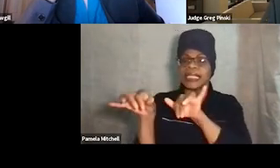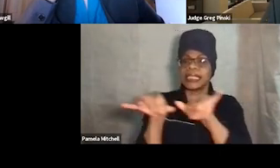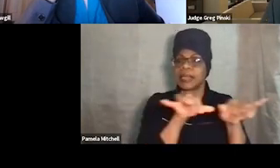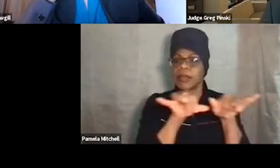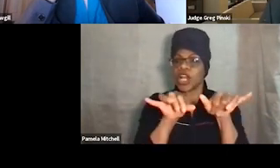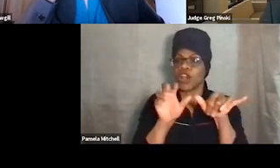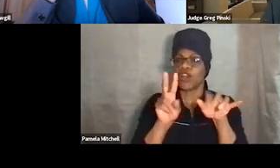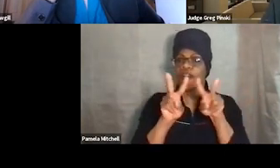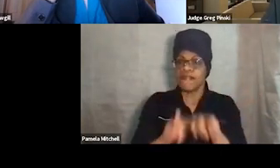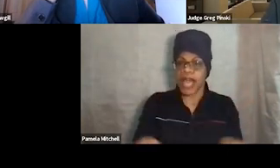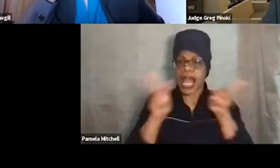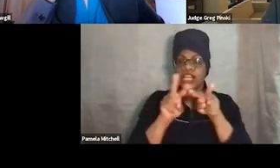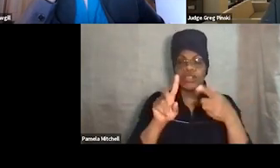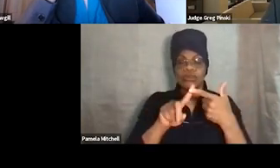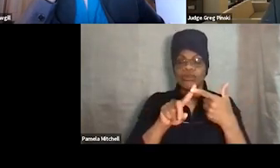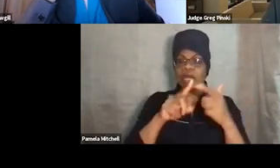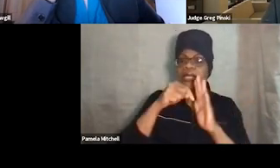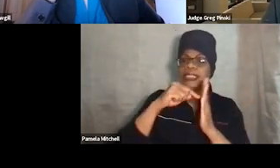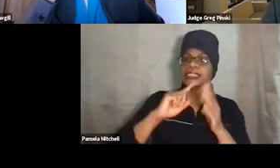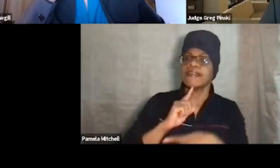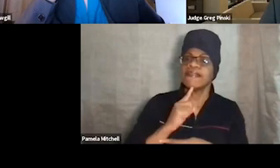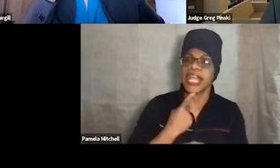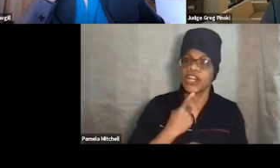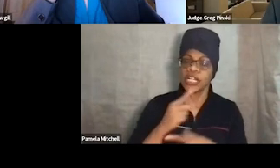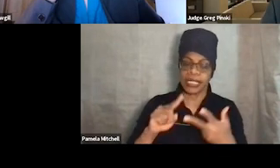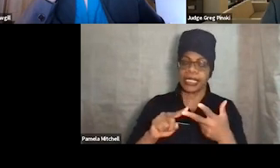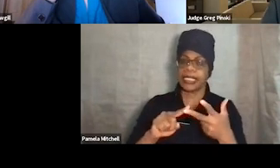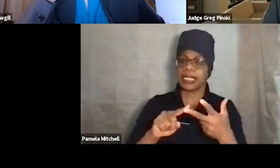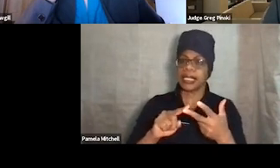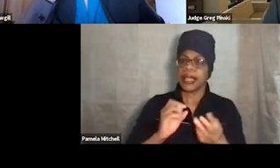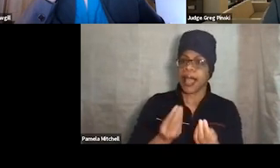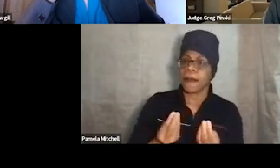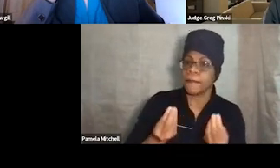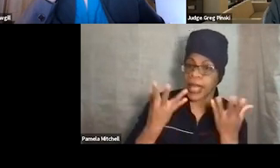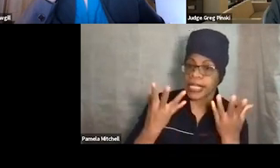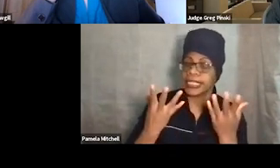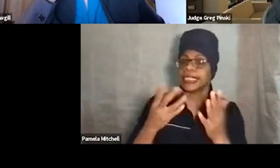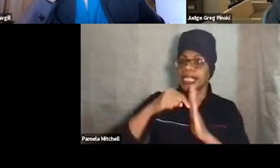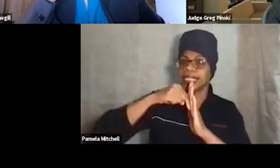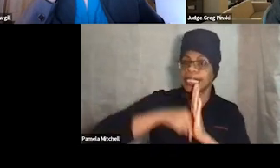severity, magnitude, or intensity. So what does this mean, and how do you explain this?